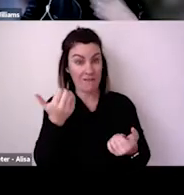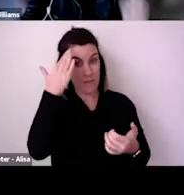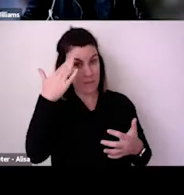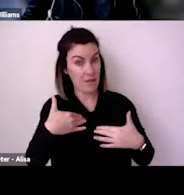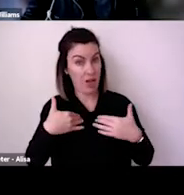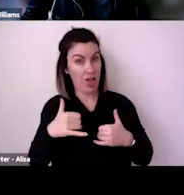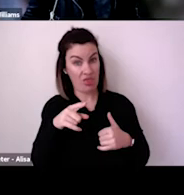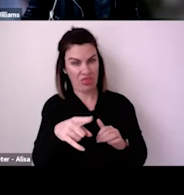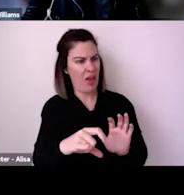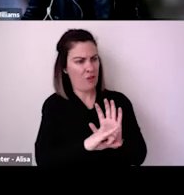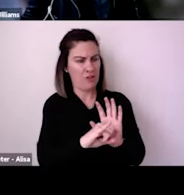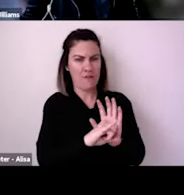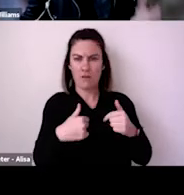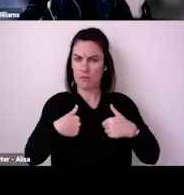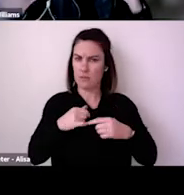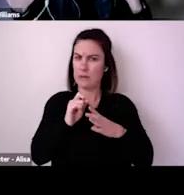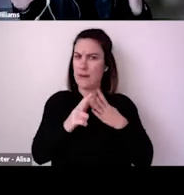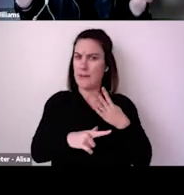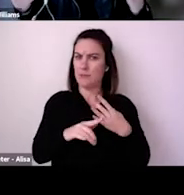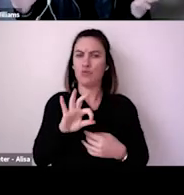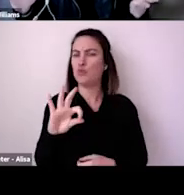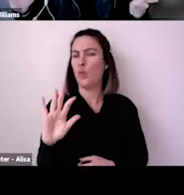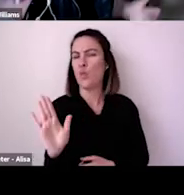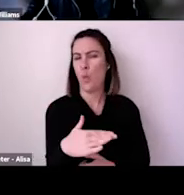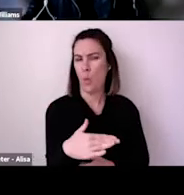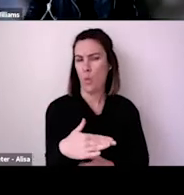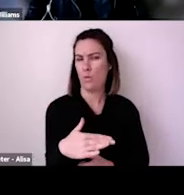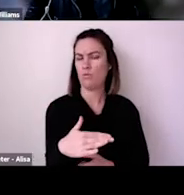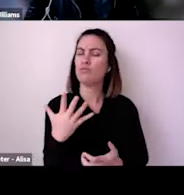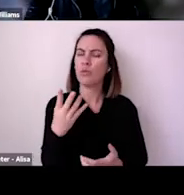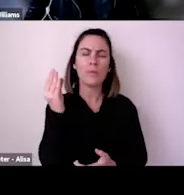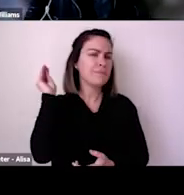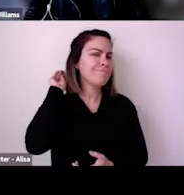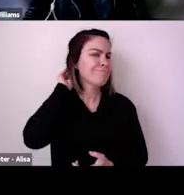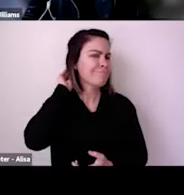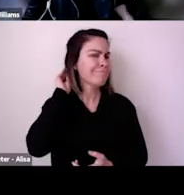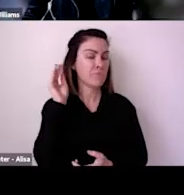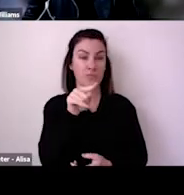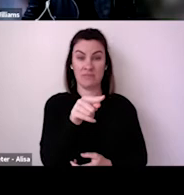for that is that the rates of transmission have been so low here, but in the US attendance